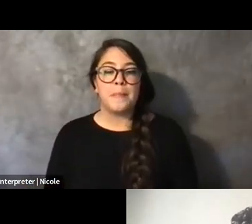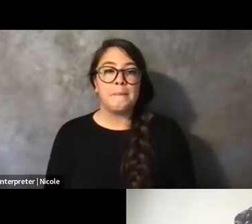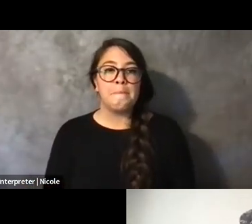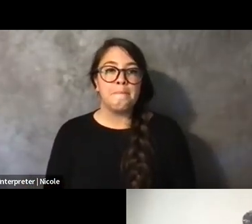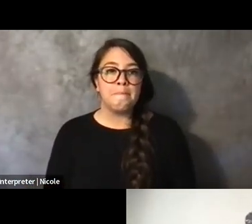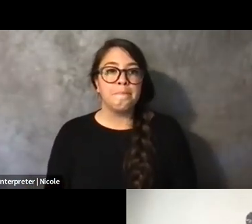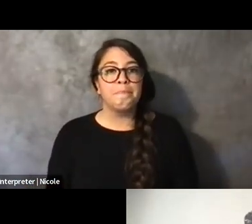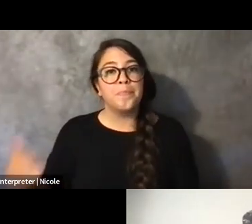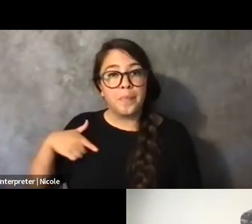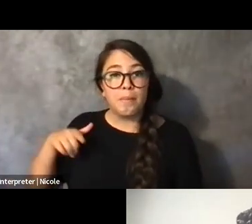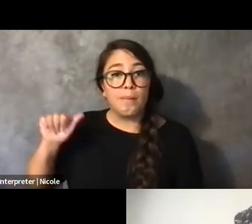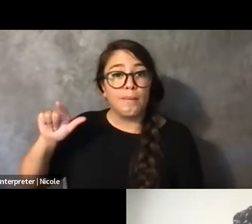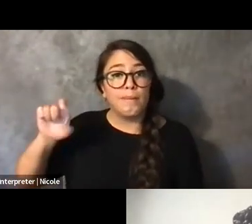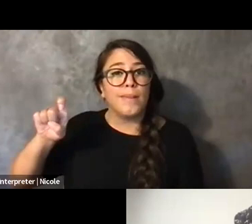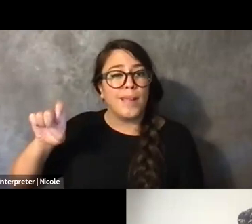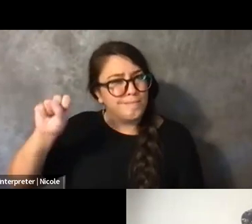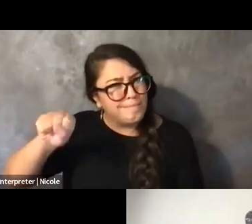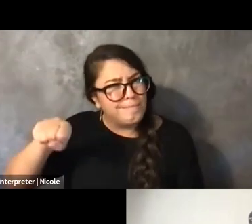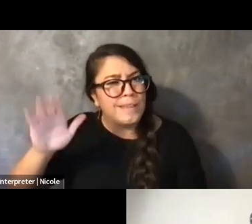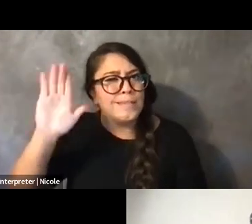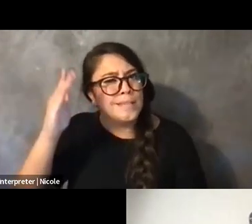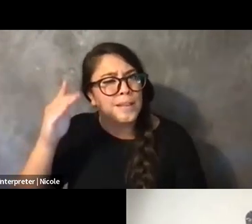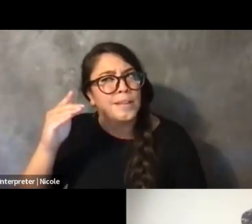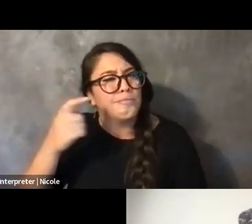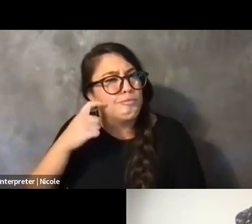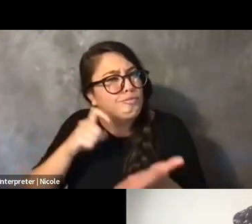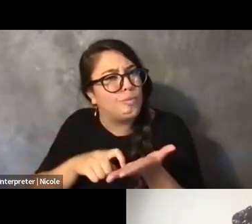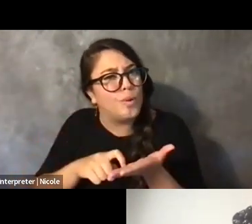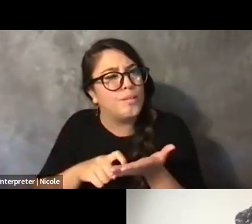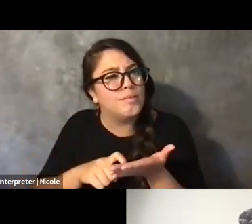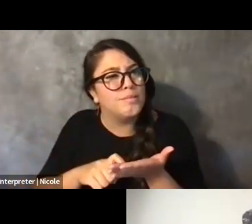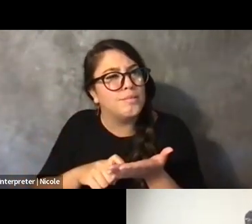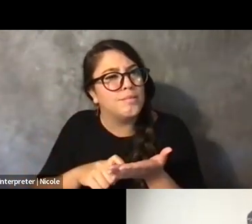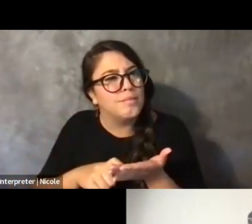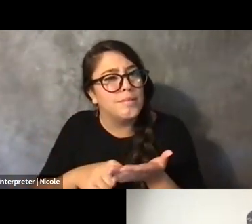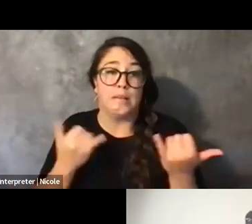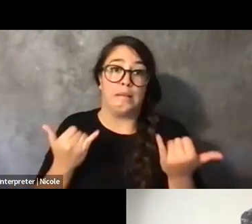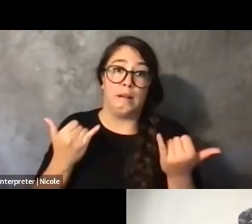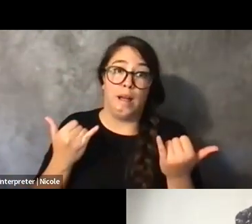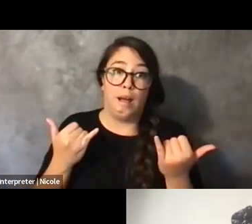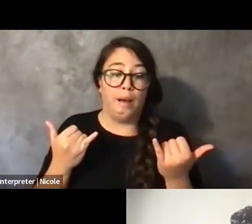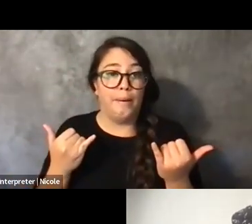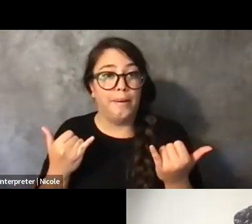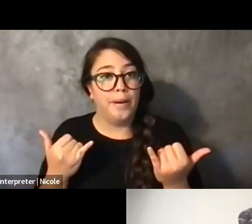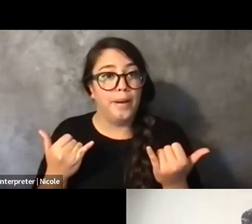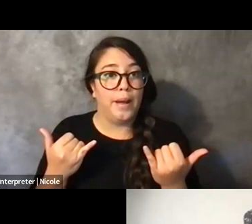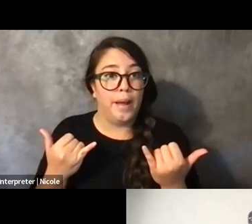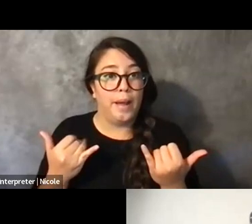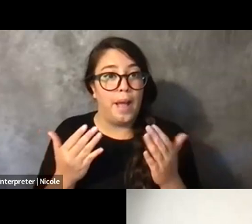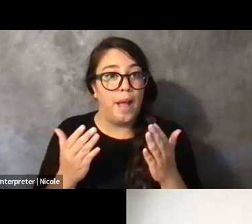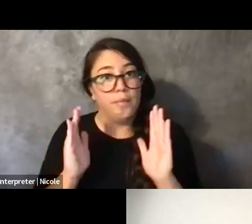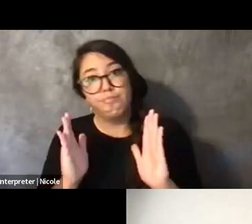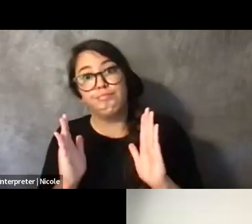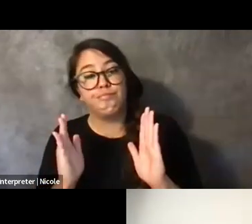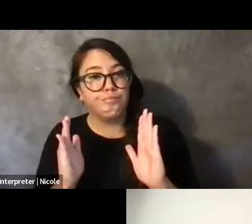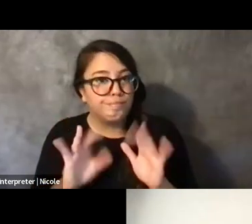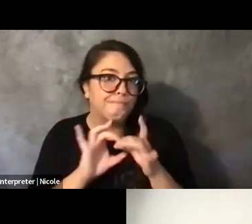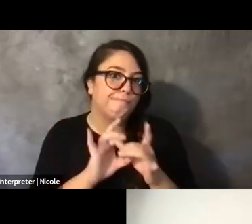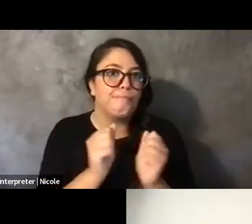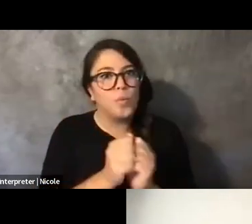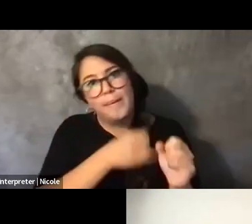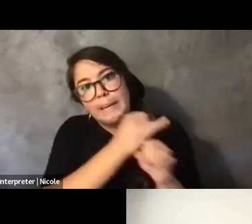Yeah, I'm hearing in the current state, as it is with these institutions, with academia,